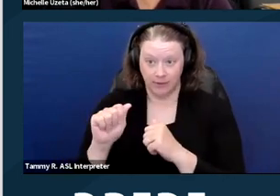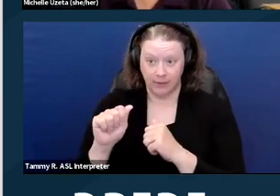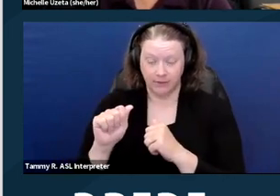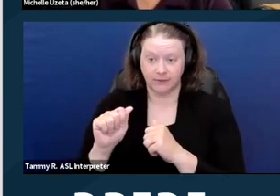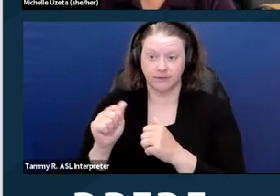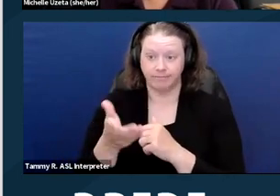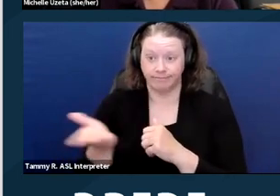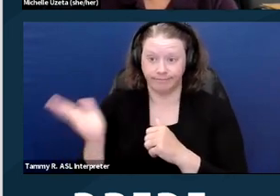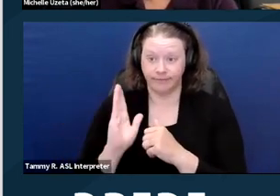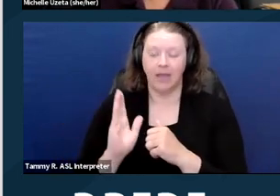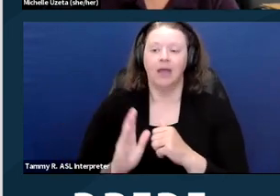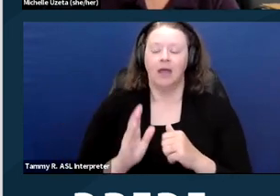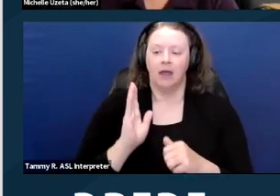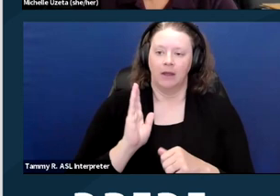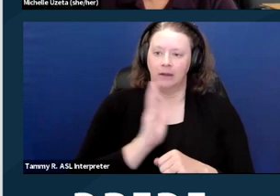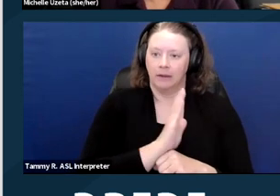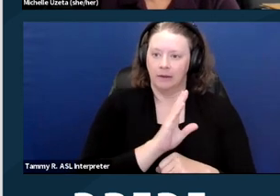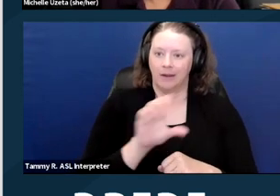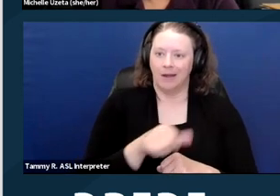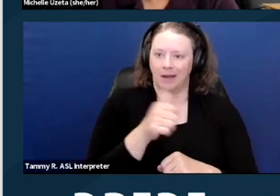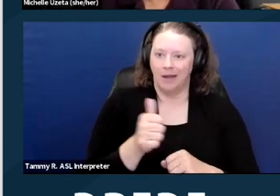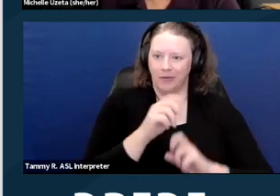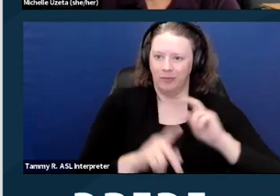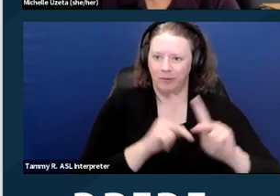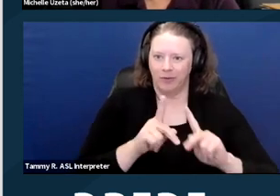and they're prohibited under both federal and state law.